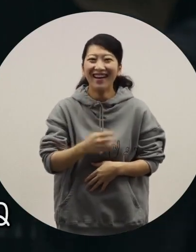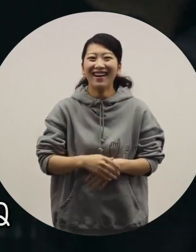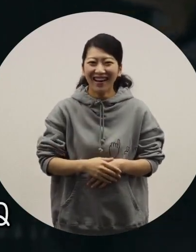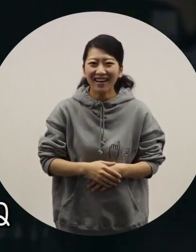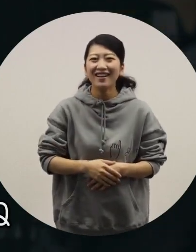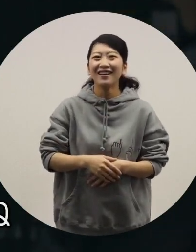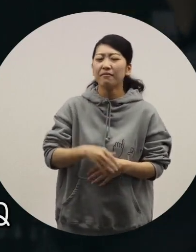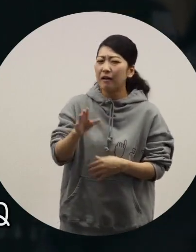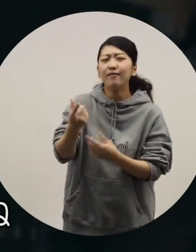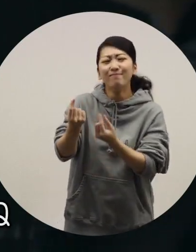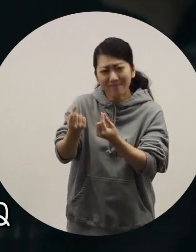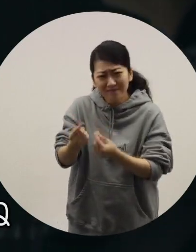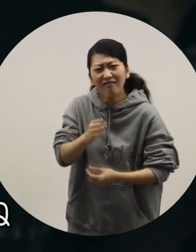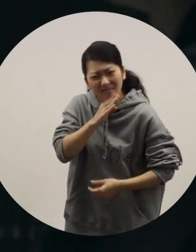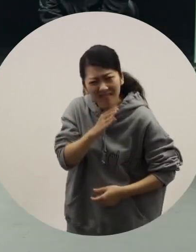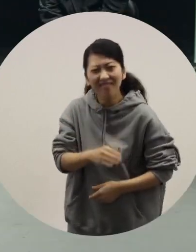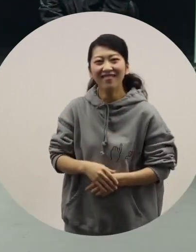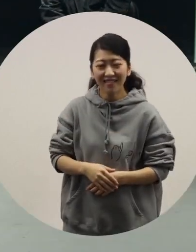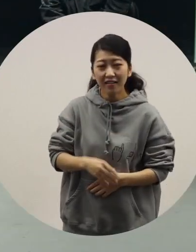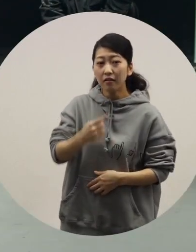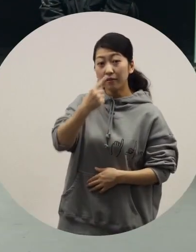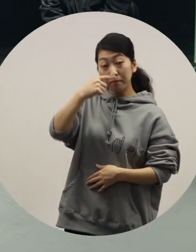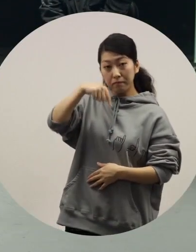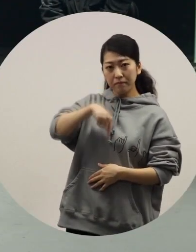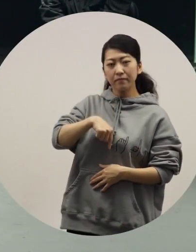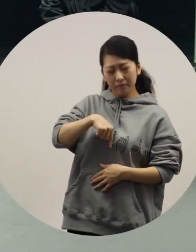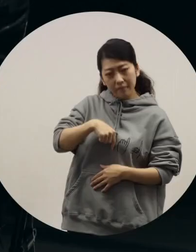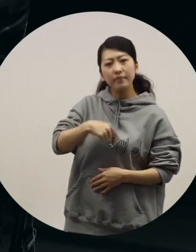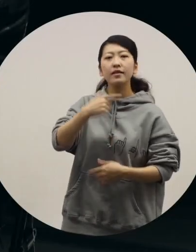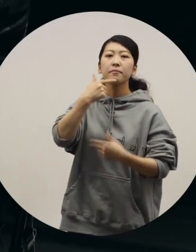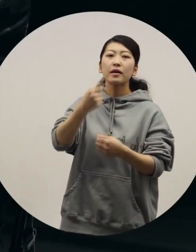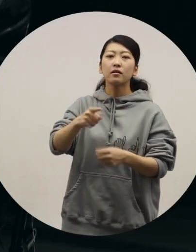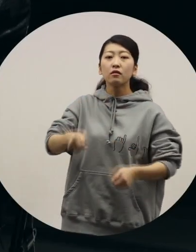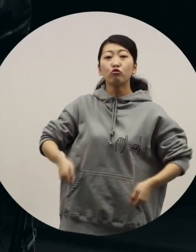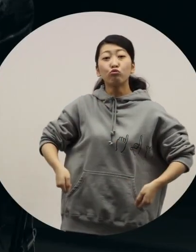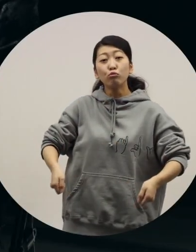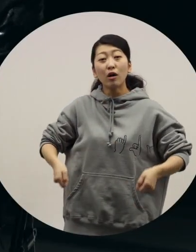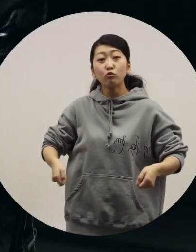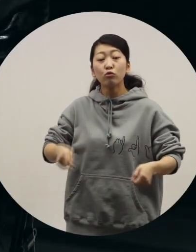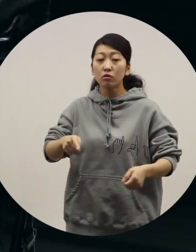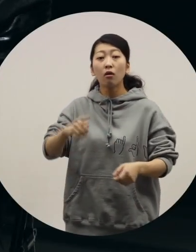[Ochiai] That's about it. [Ochiai] After all, I think c but if you use a wheelchair if you are non-disabled,